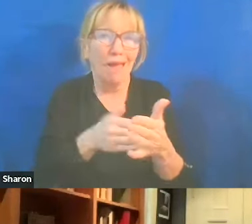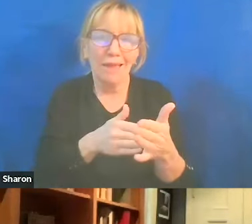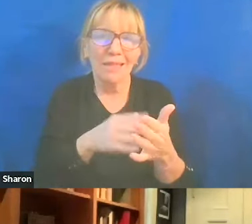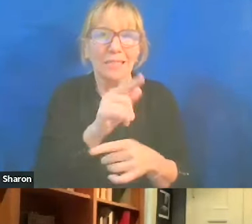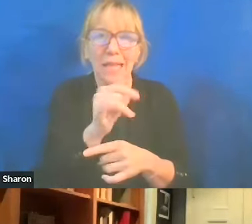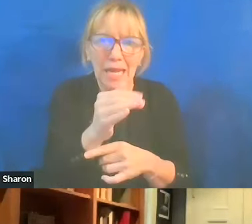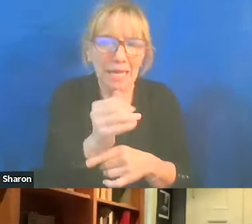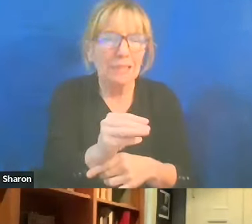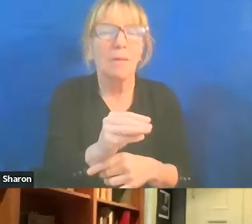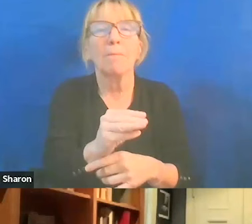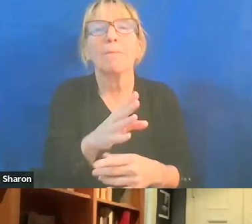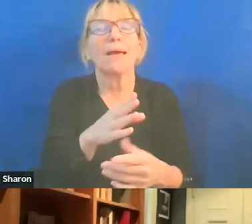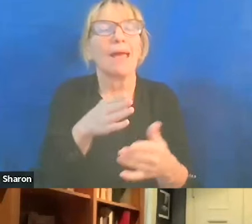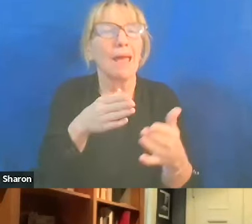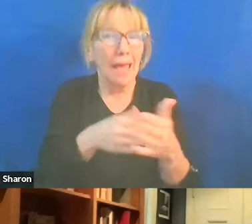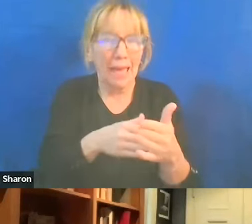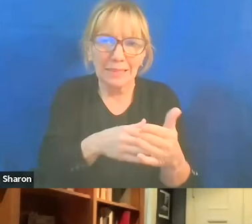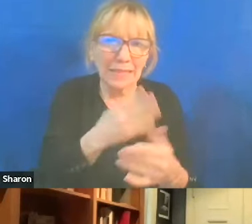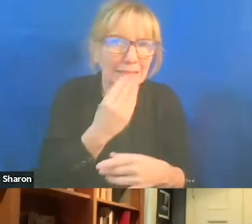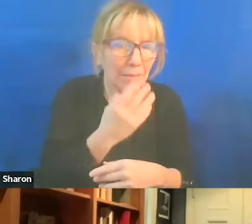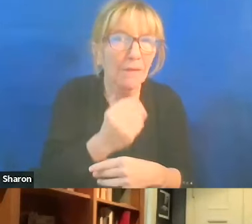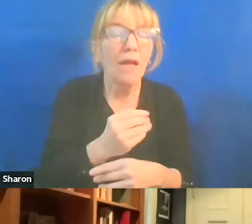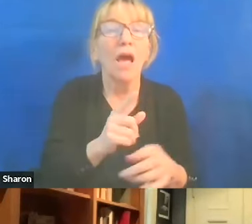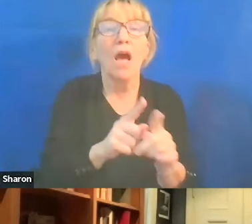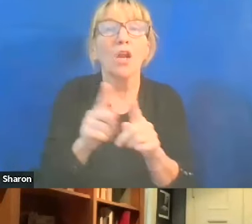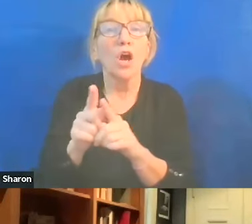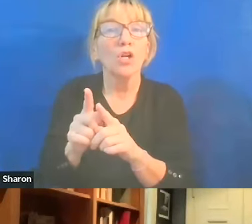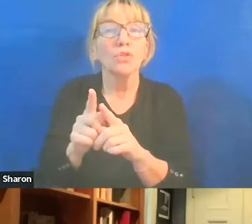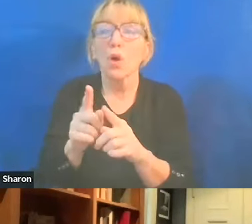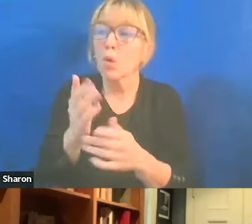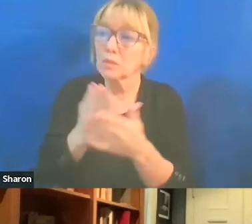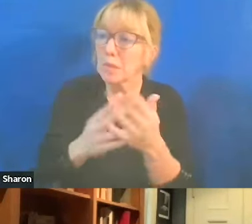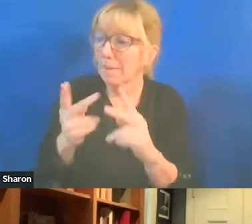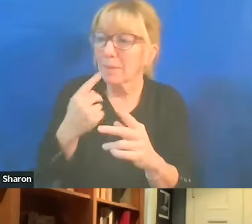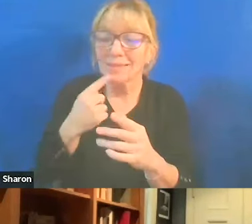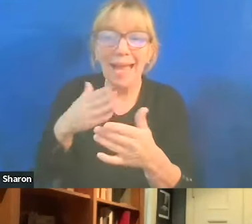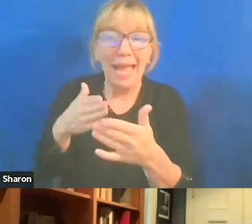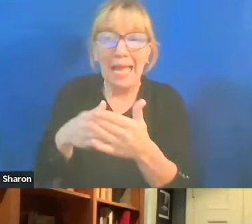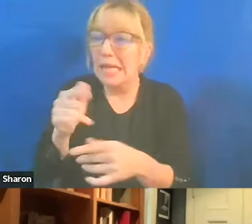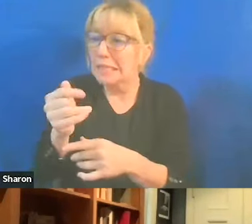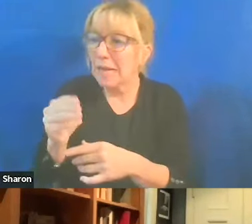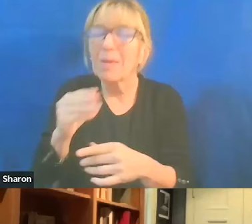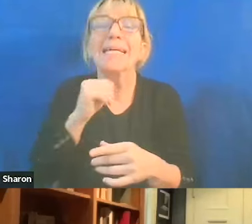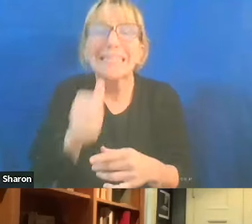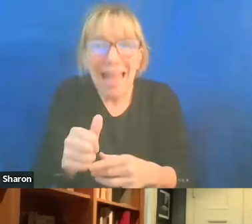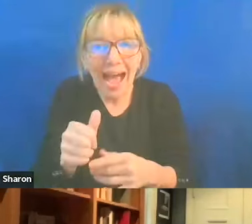clear instances where anti-Zionism is not anti-Semitism. And there's a whole bunch of gray in the middle,